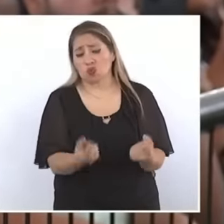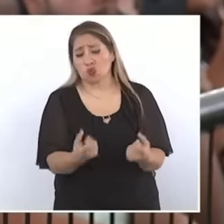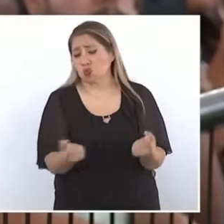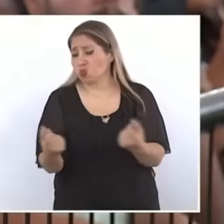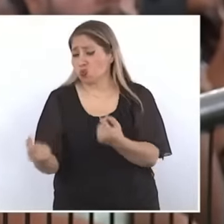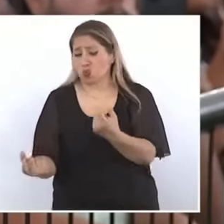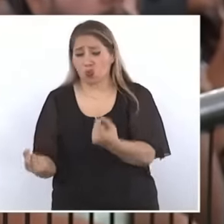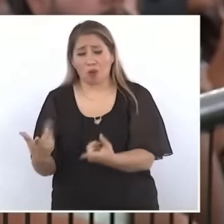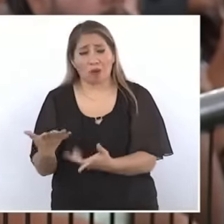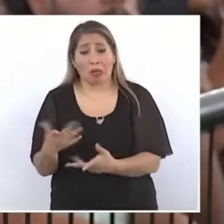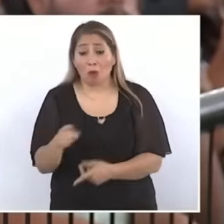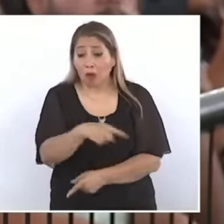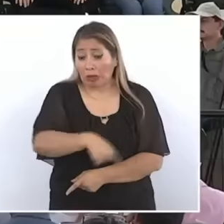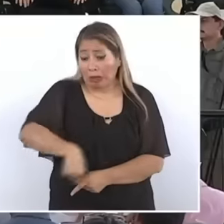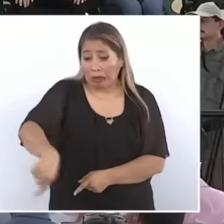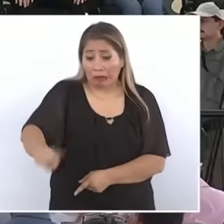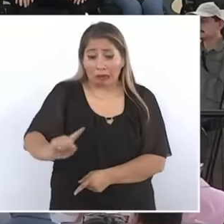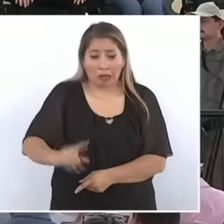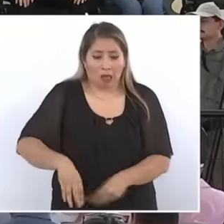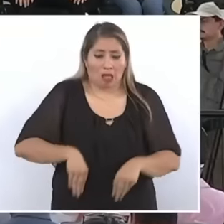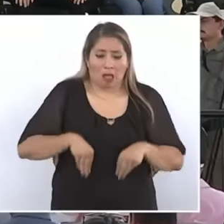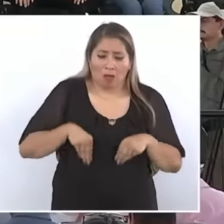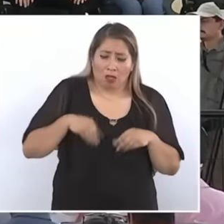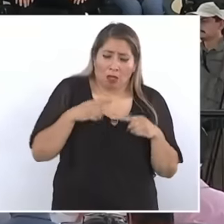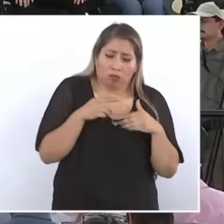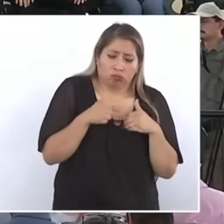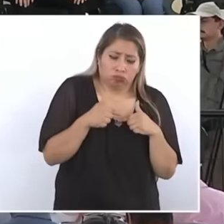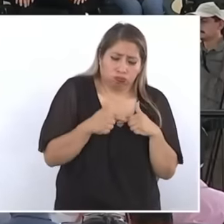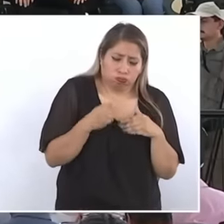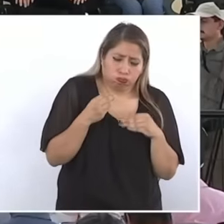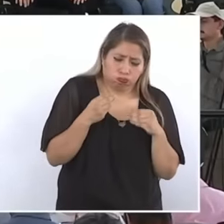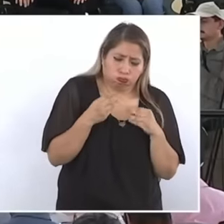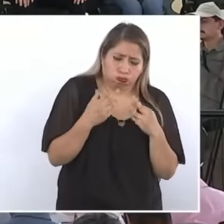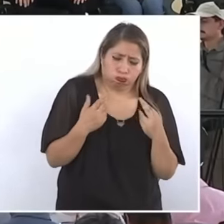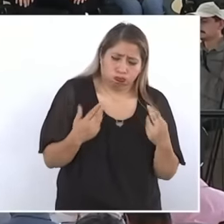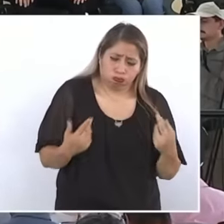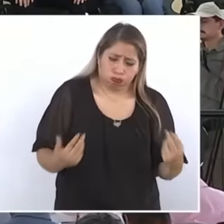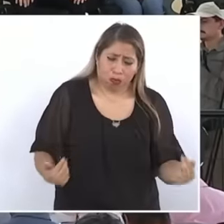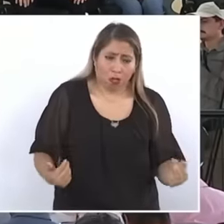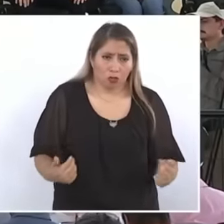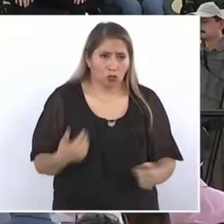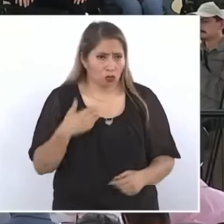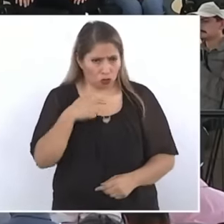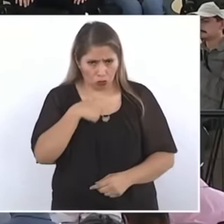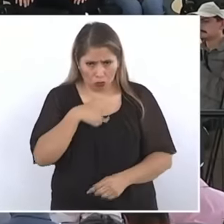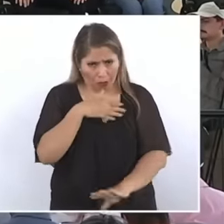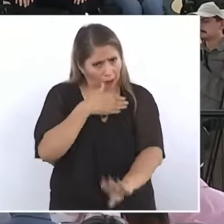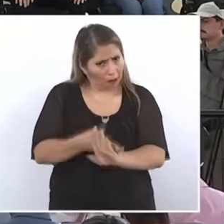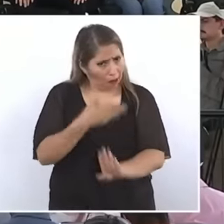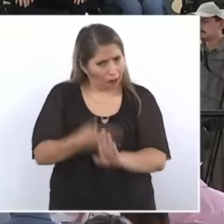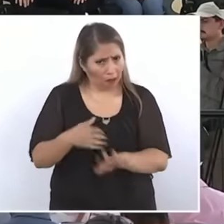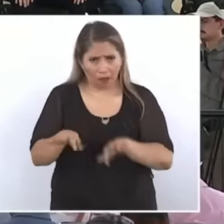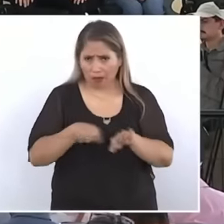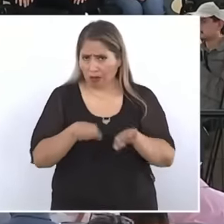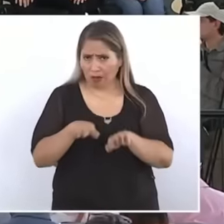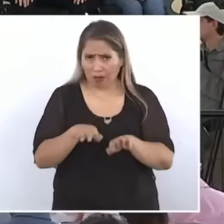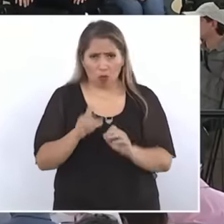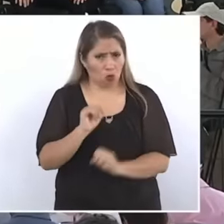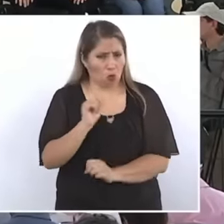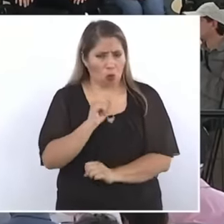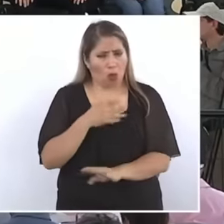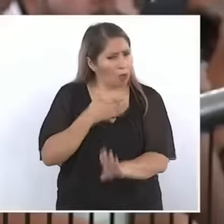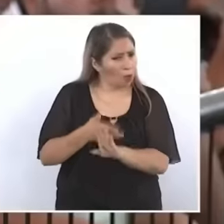their lives remain there So I'm not against work I'm against injustice so